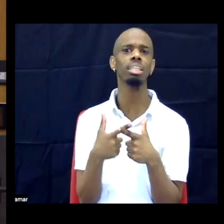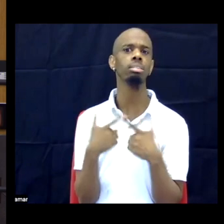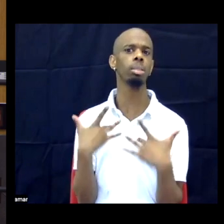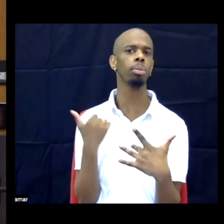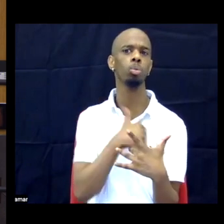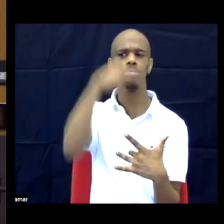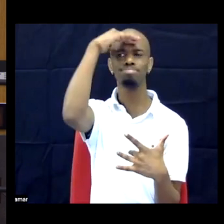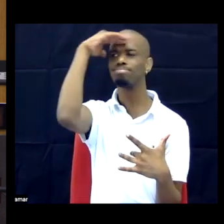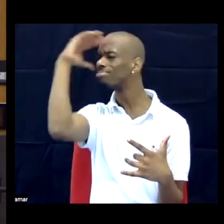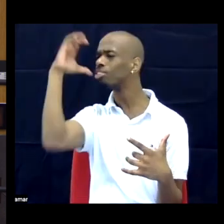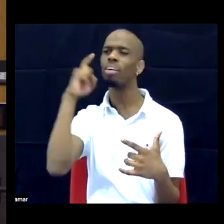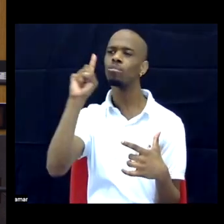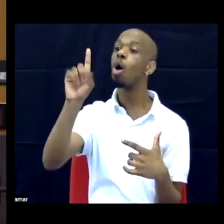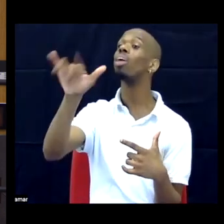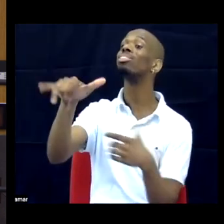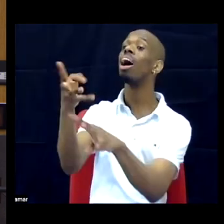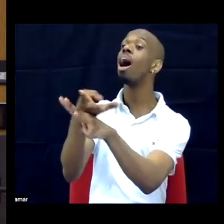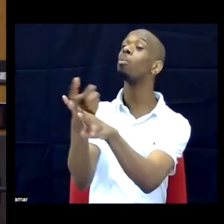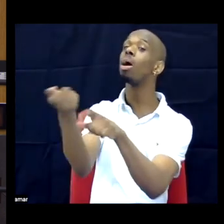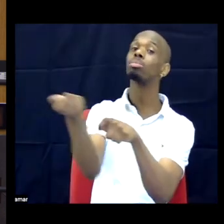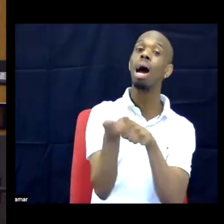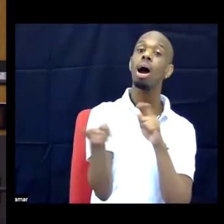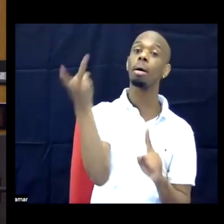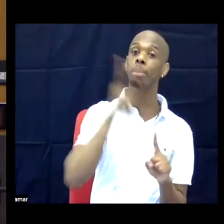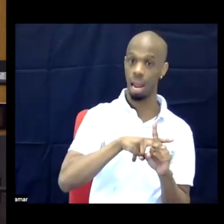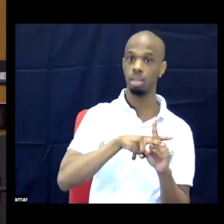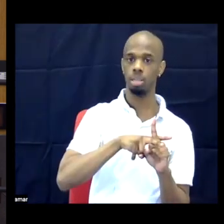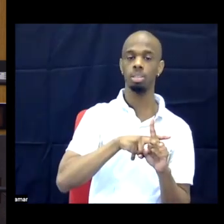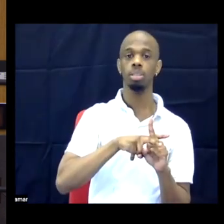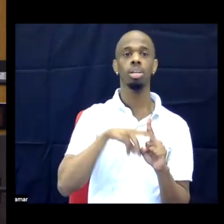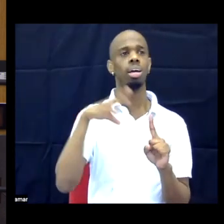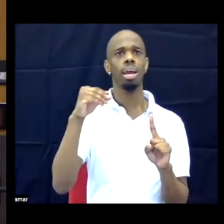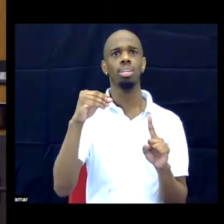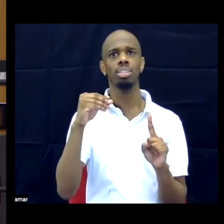So I think it's that difference in experience, but then not just access to publishing, I